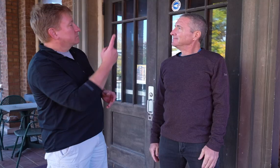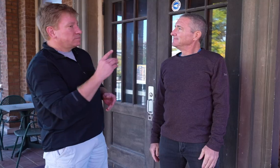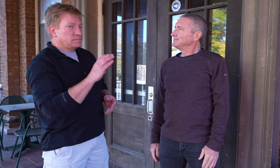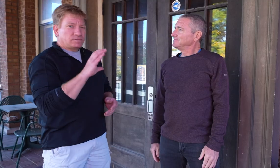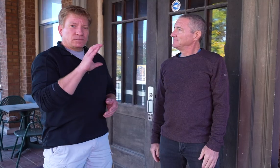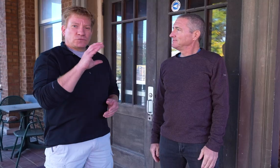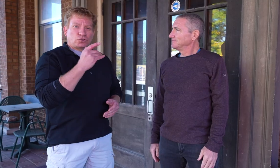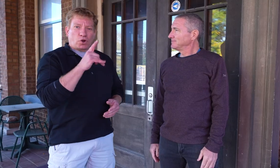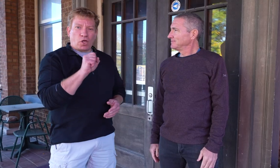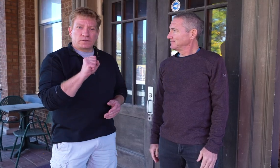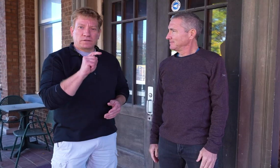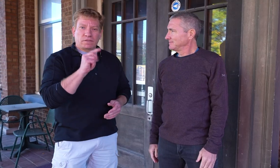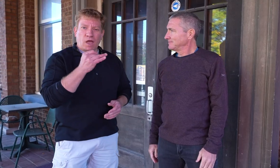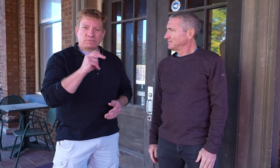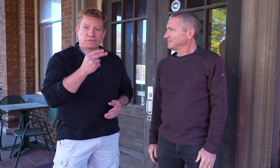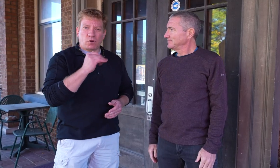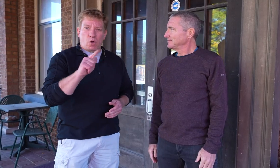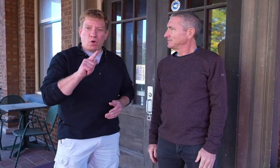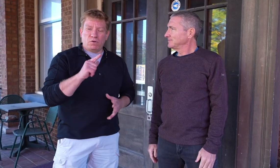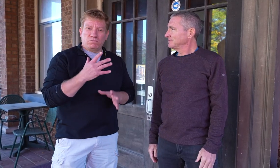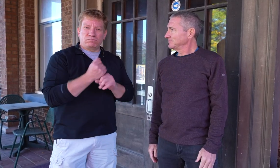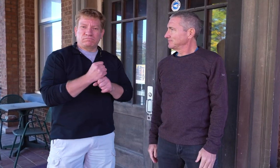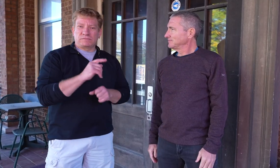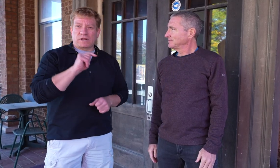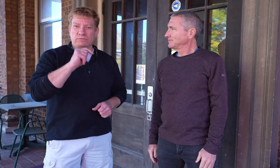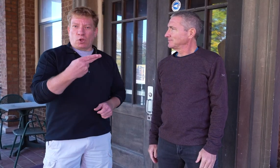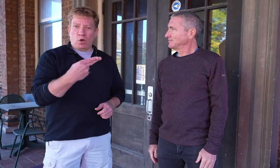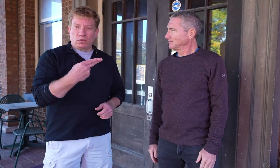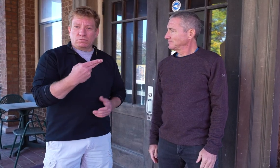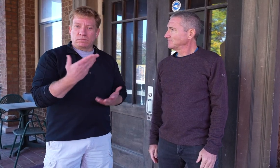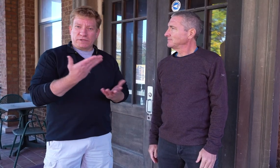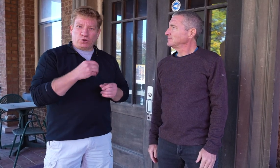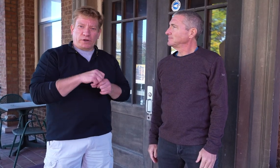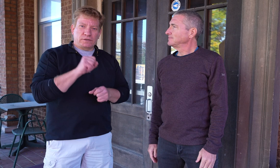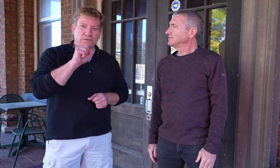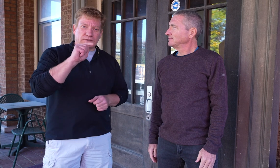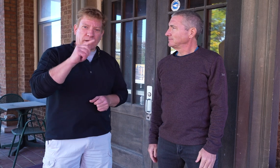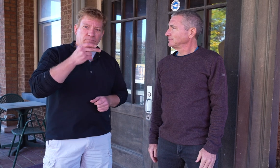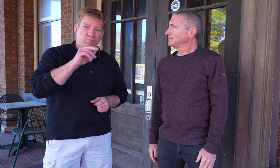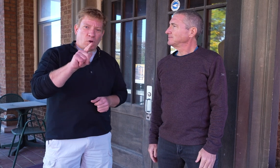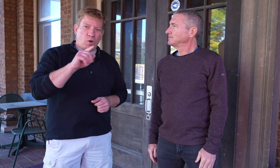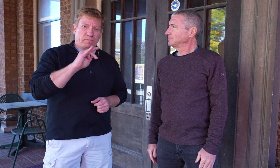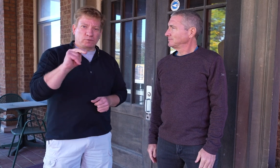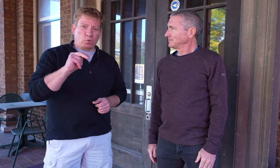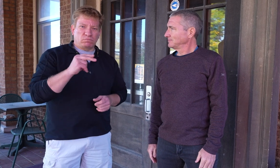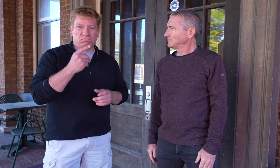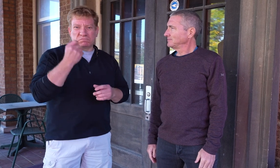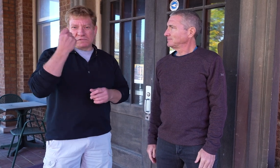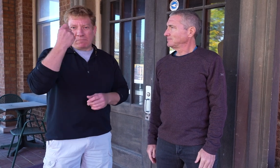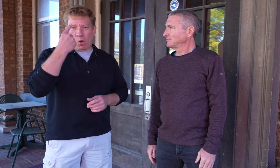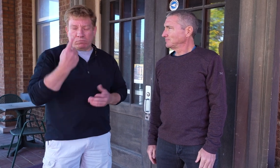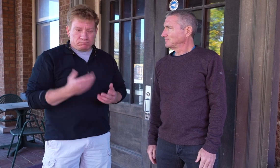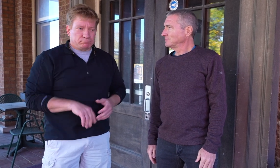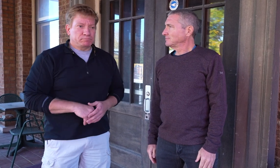It’s called Charles Thompson Hall, or Thompson Hall for short and it’s here in Saint Paul, Minnesota.